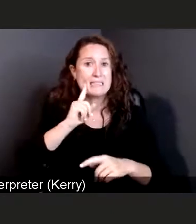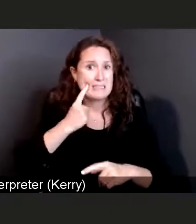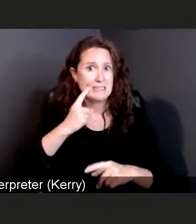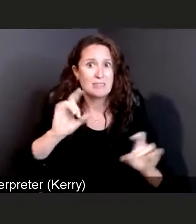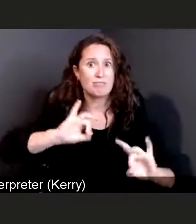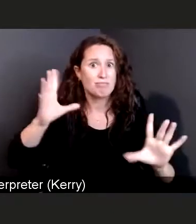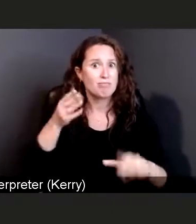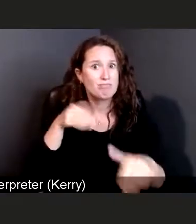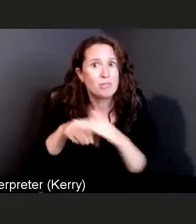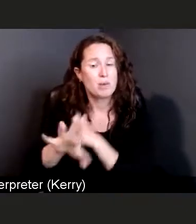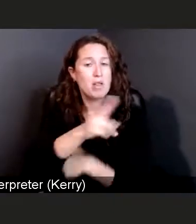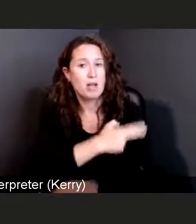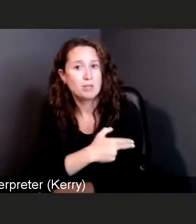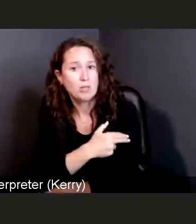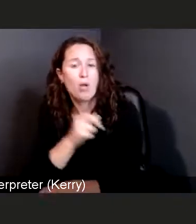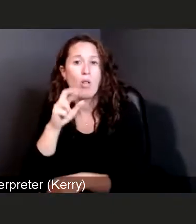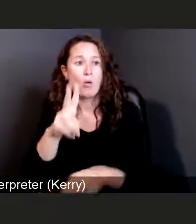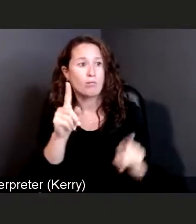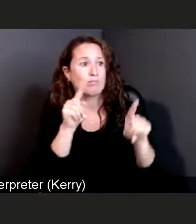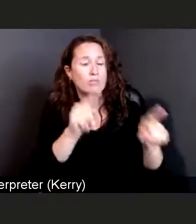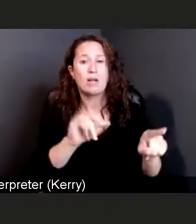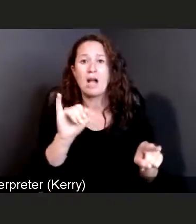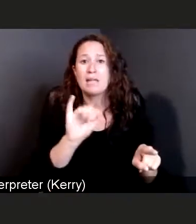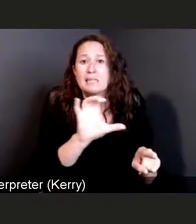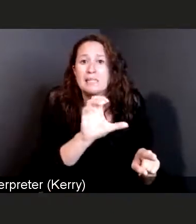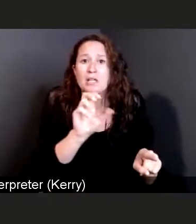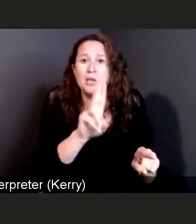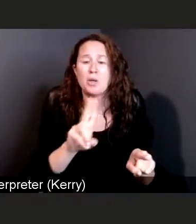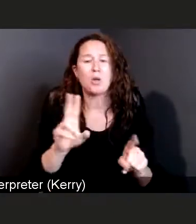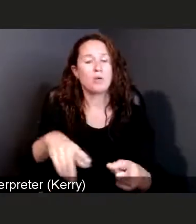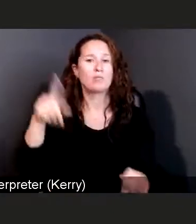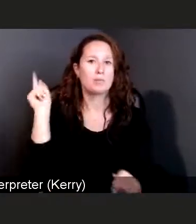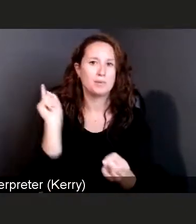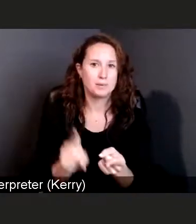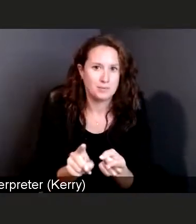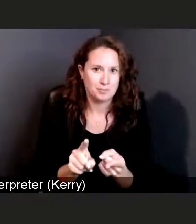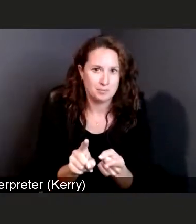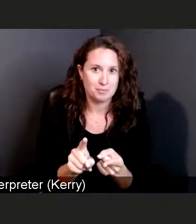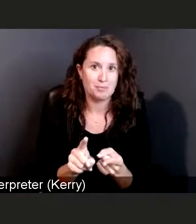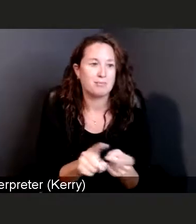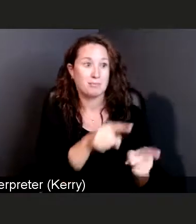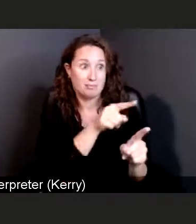or even in an intensive care unit, potentially requiring a machine to help you breathe.